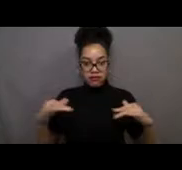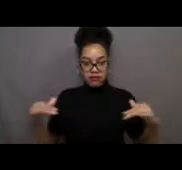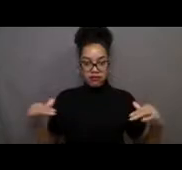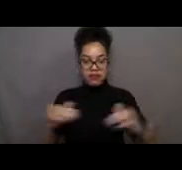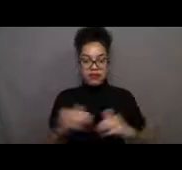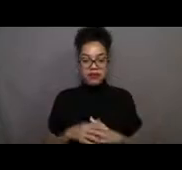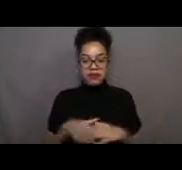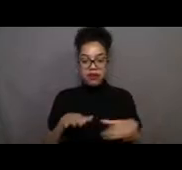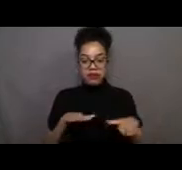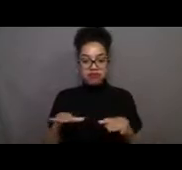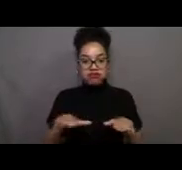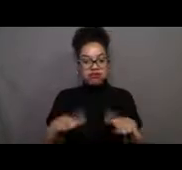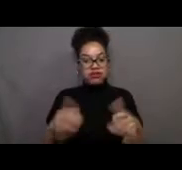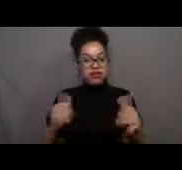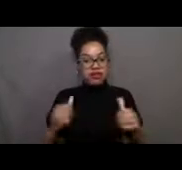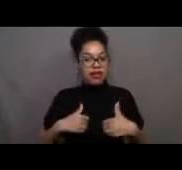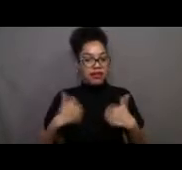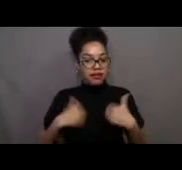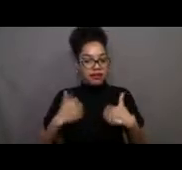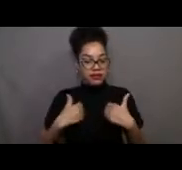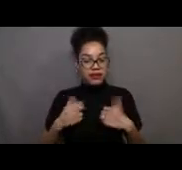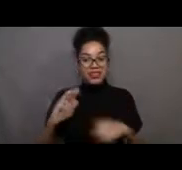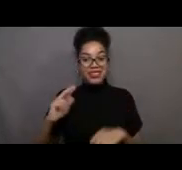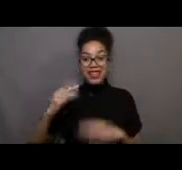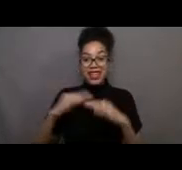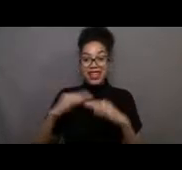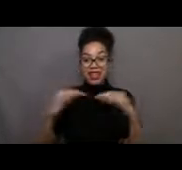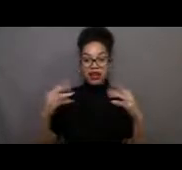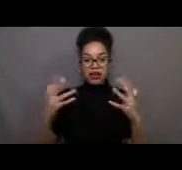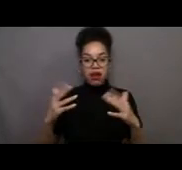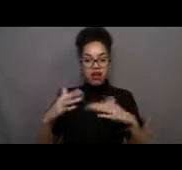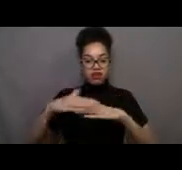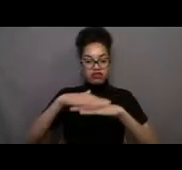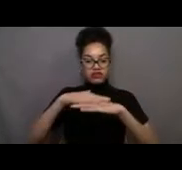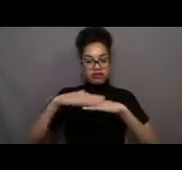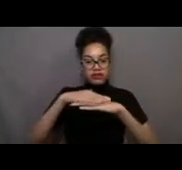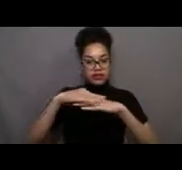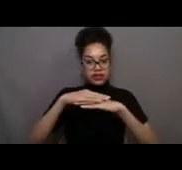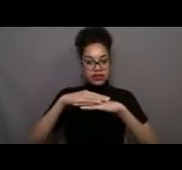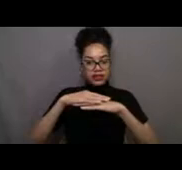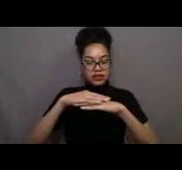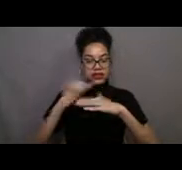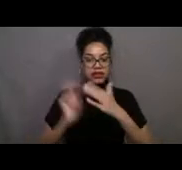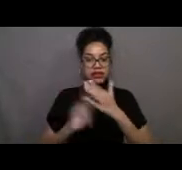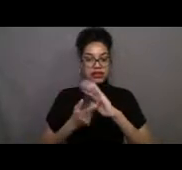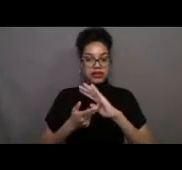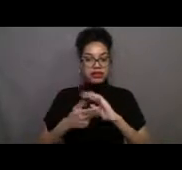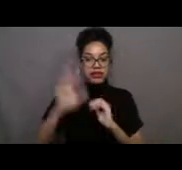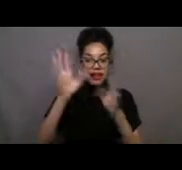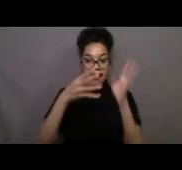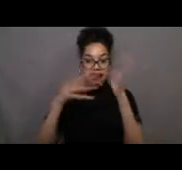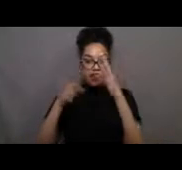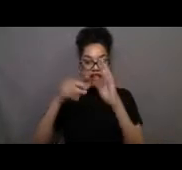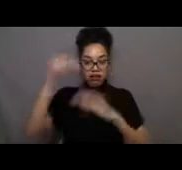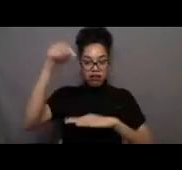The second layer is the surface. The surface acts as the boundary between the air and the sea, making animals like sea birds and marine mammals,